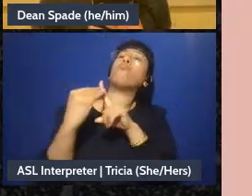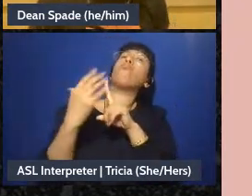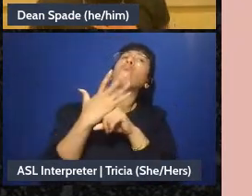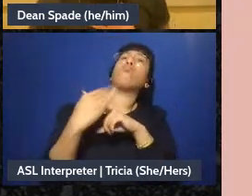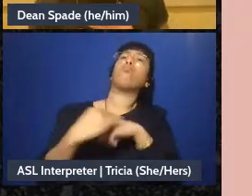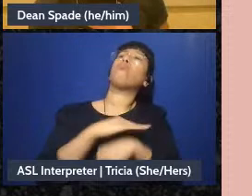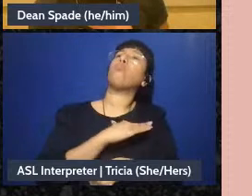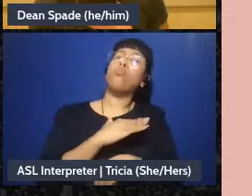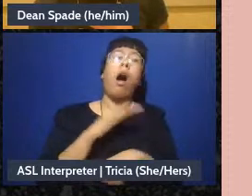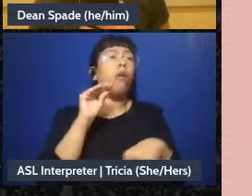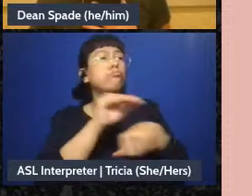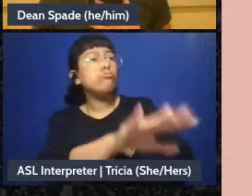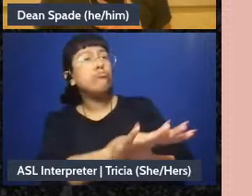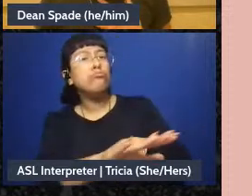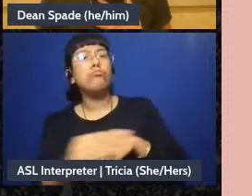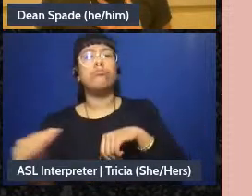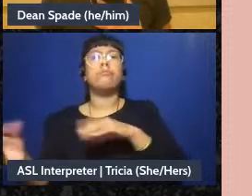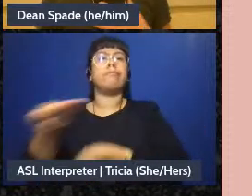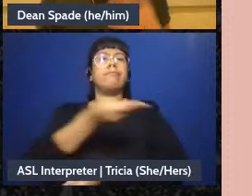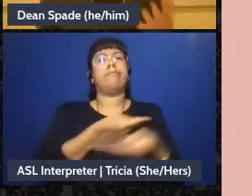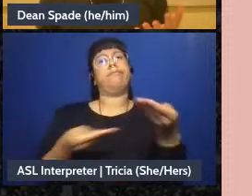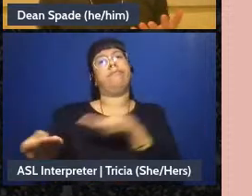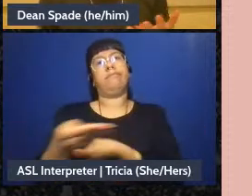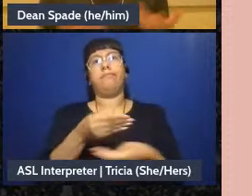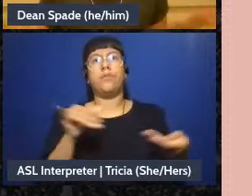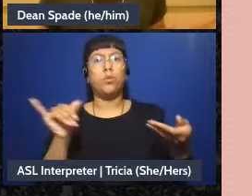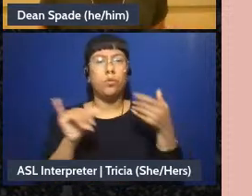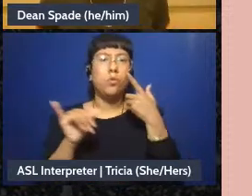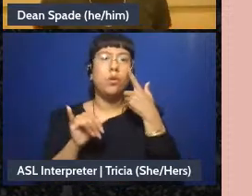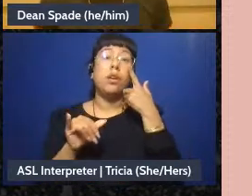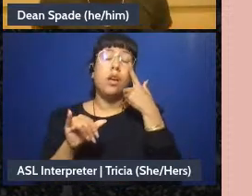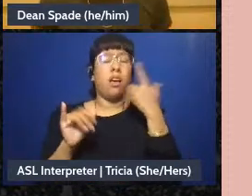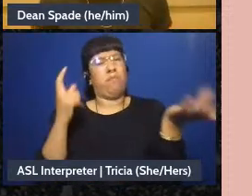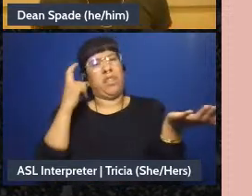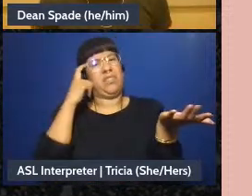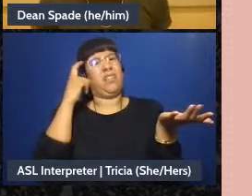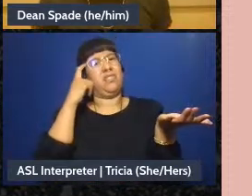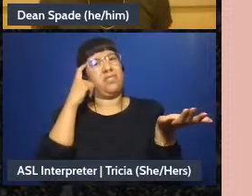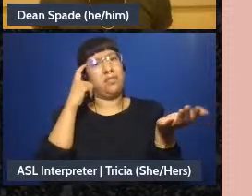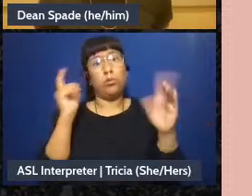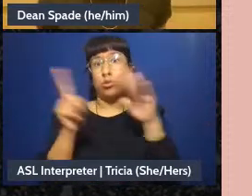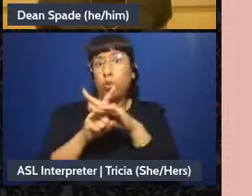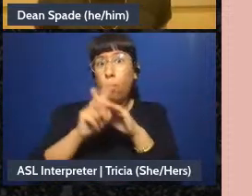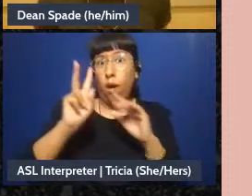want to influence others” And-and that it makes sense that when we show up we don't-we don't have